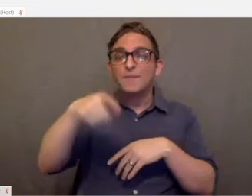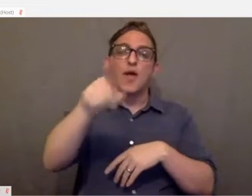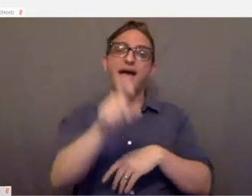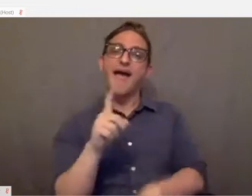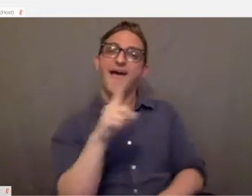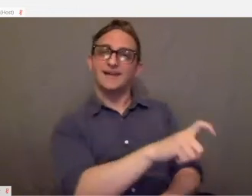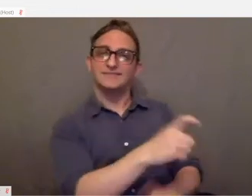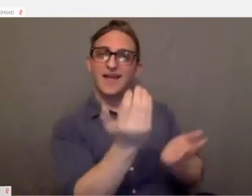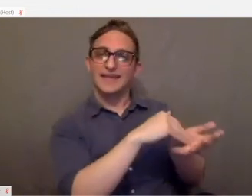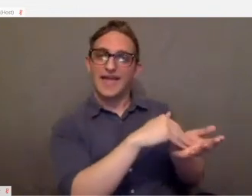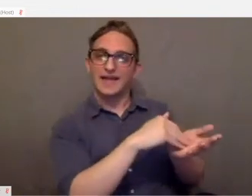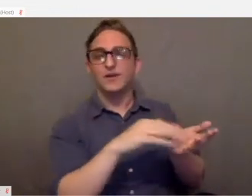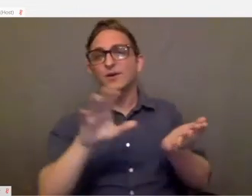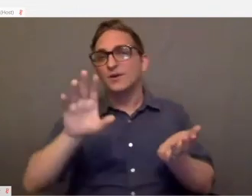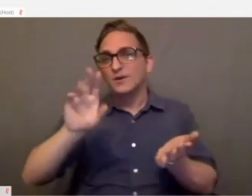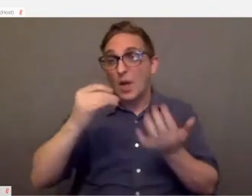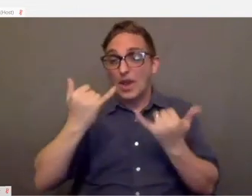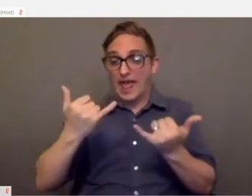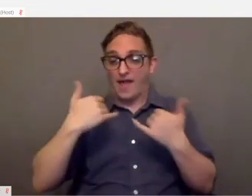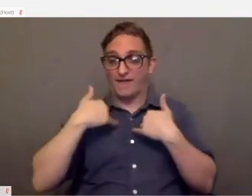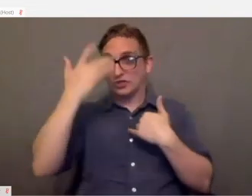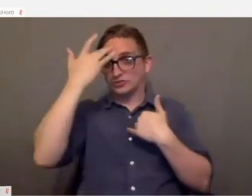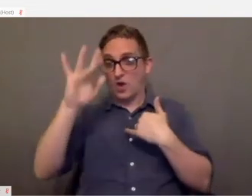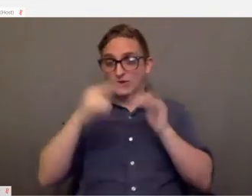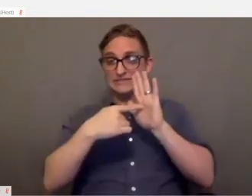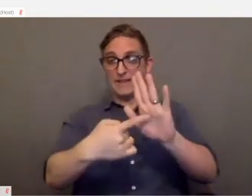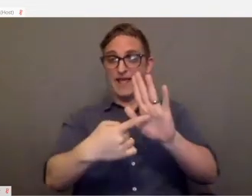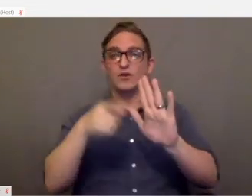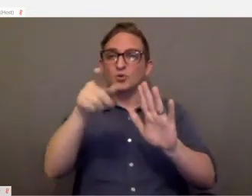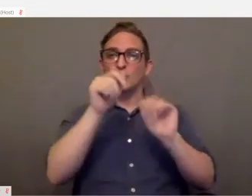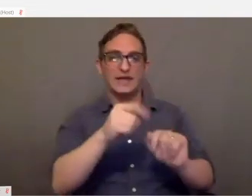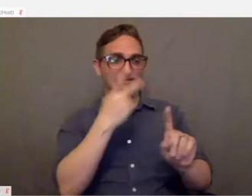With a smart display, the recipe is displayed on the screen there and you're able to scroll